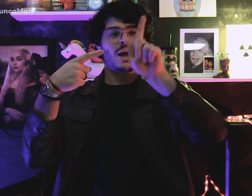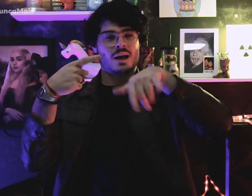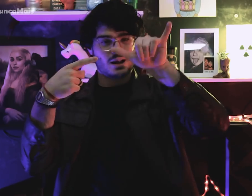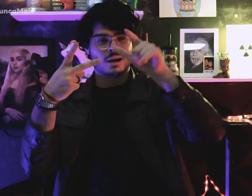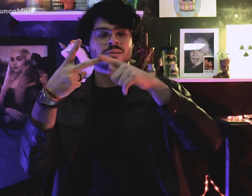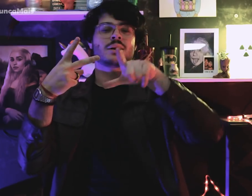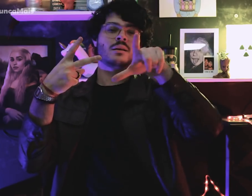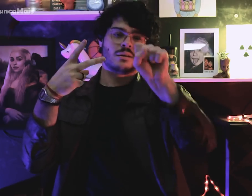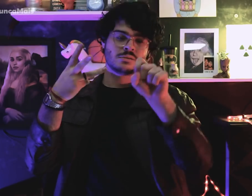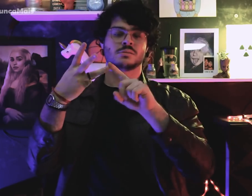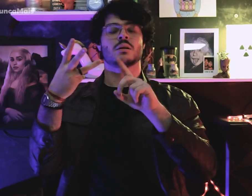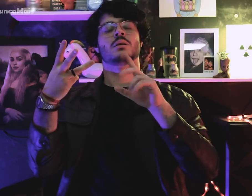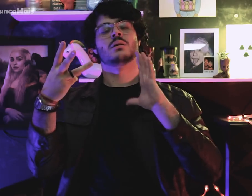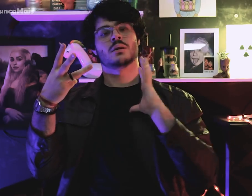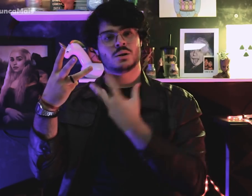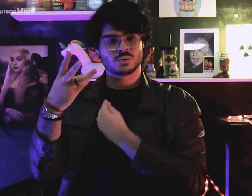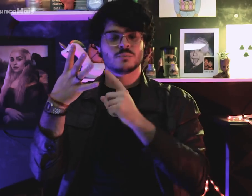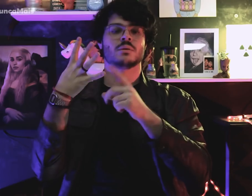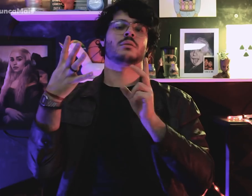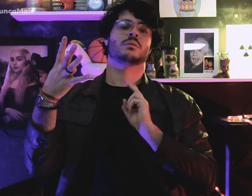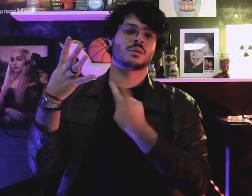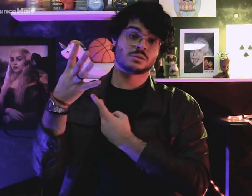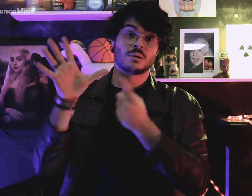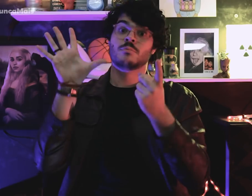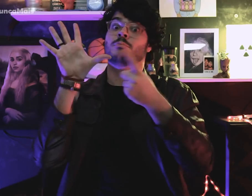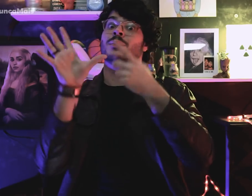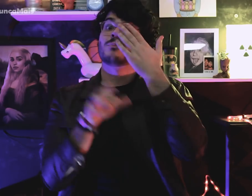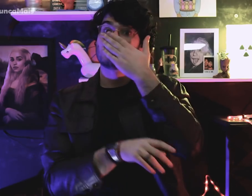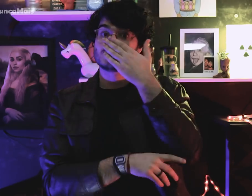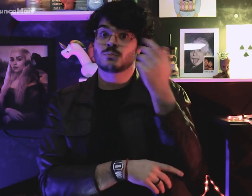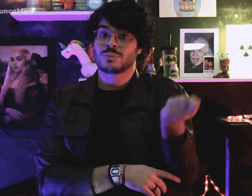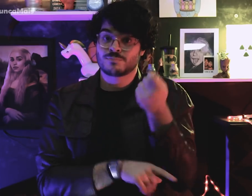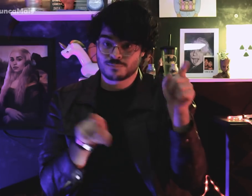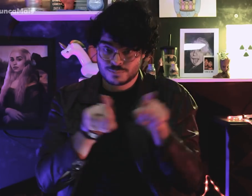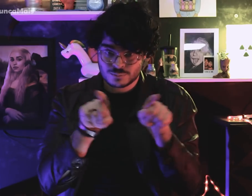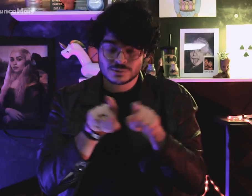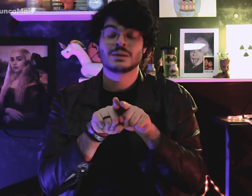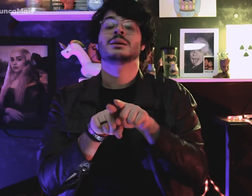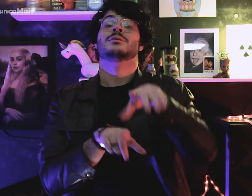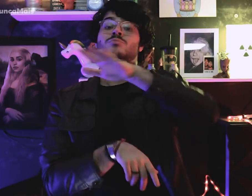Gays, lésbicas, transexuais, travestis e prostitutas